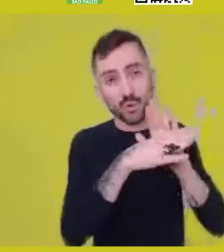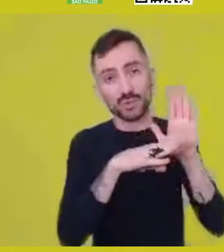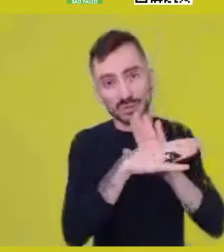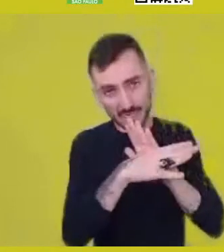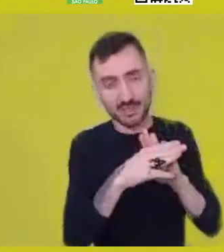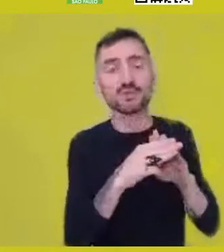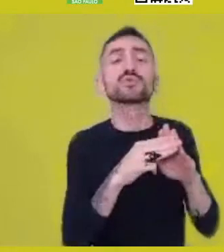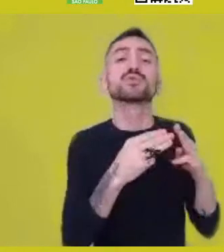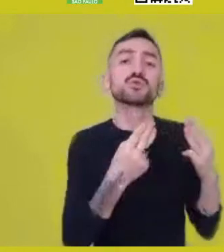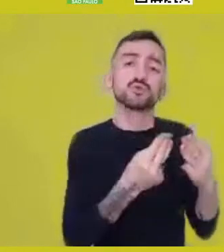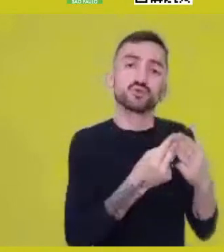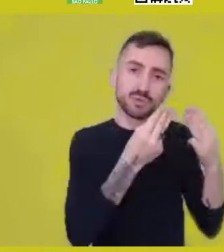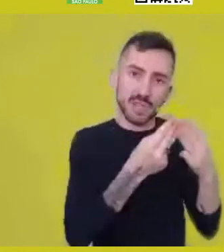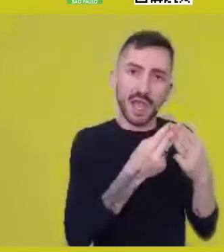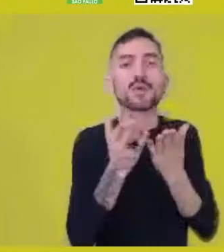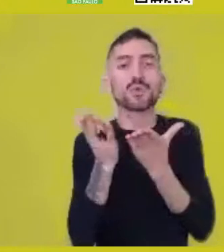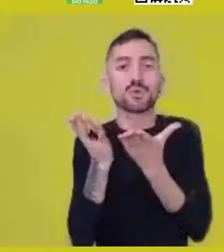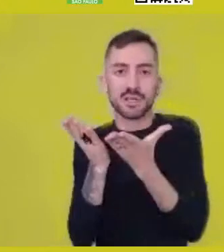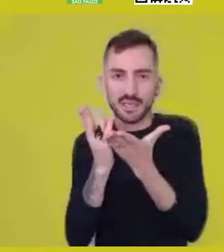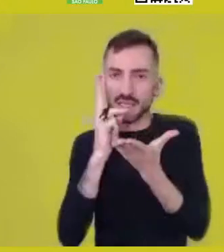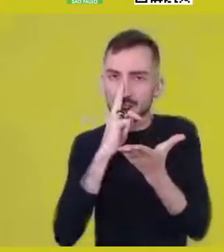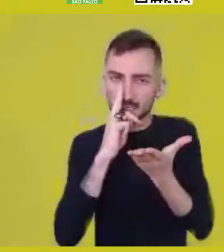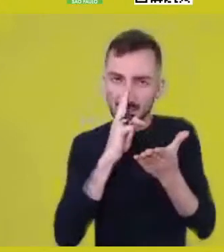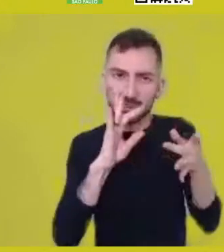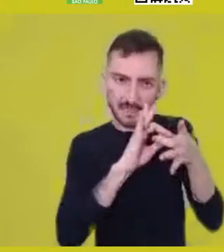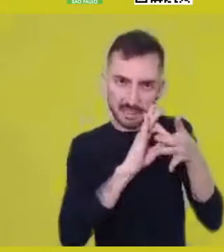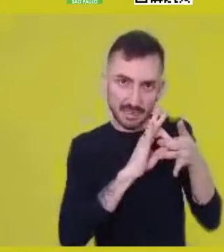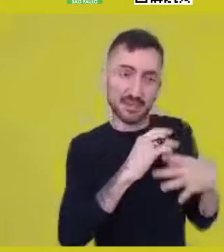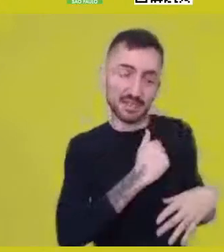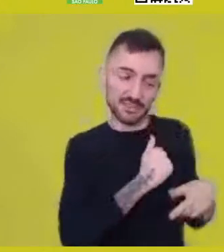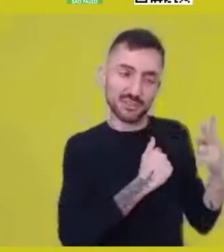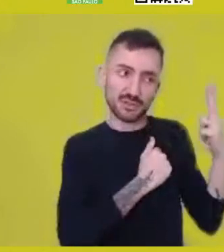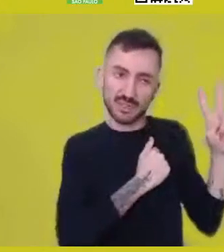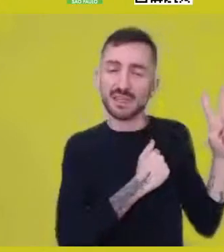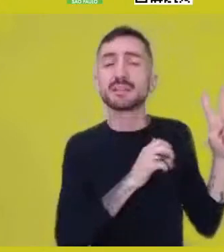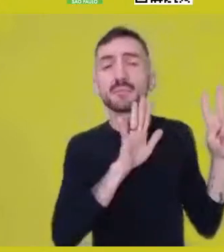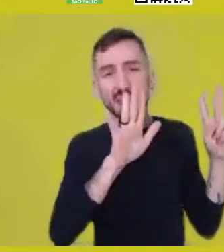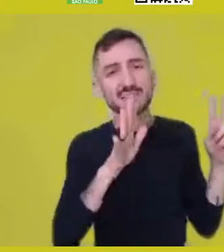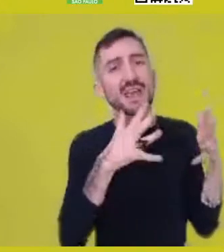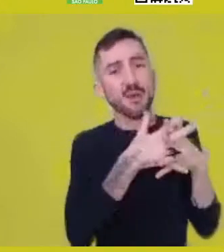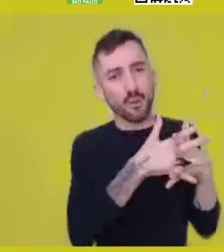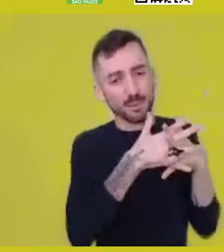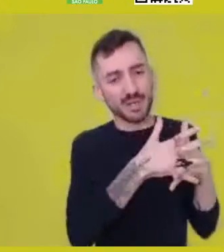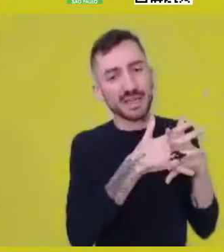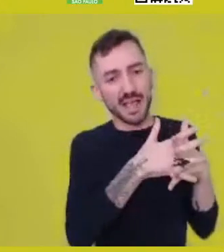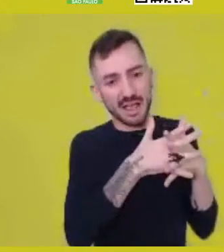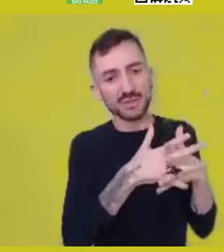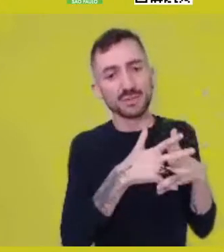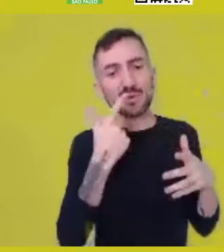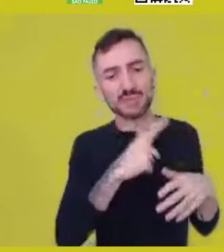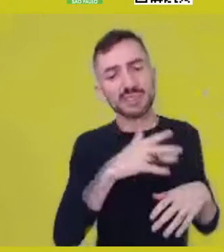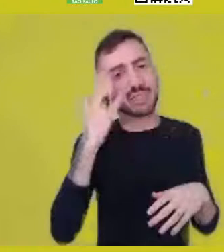is very complicated when it comes to entering this other way of living.